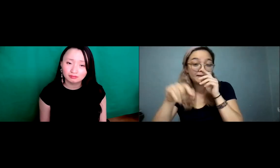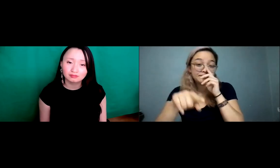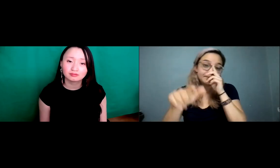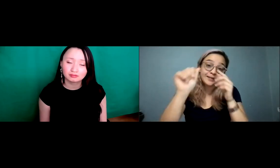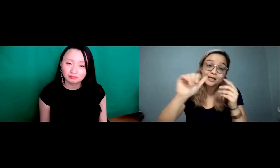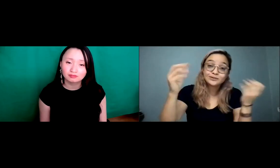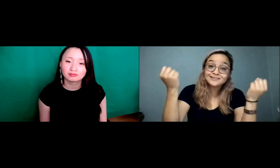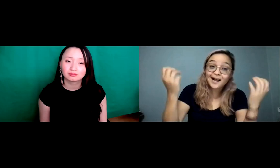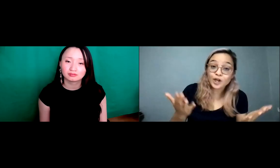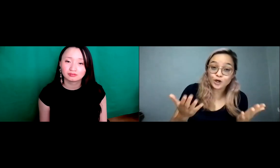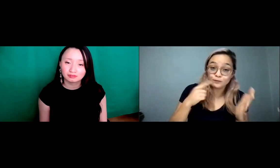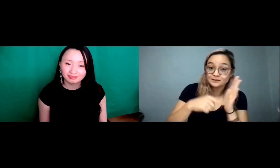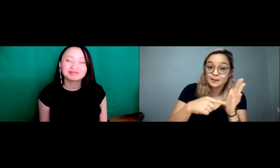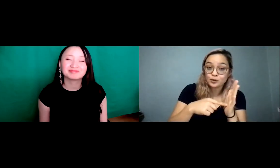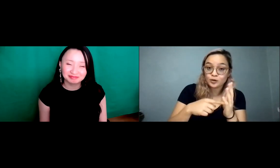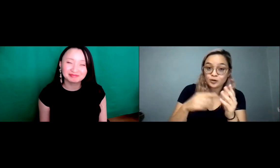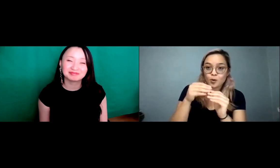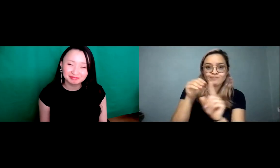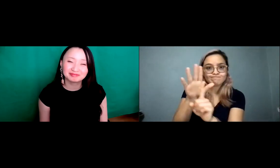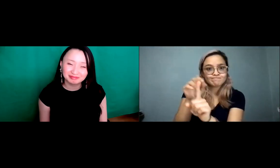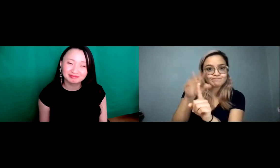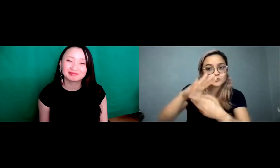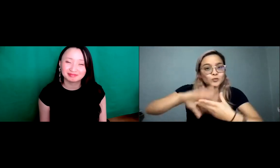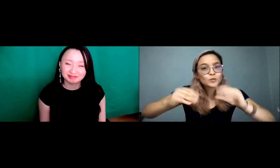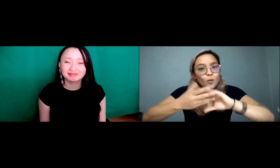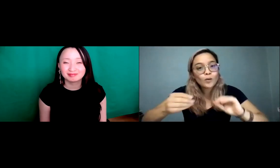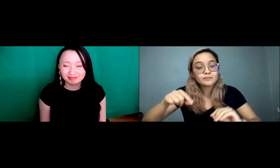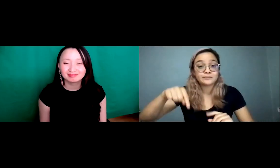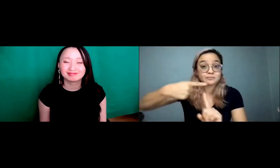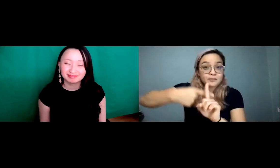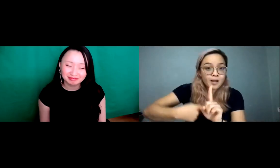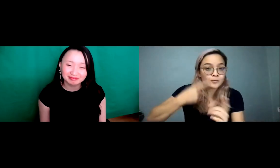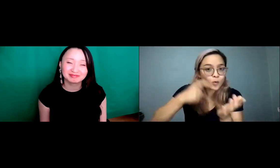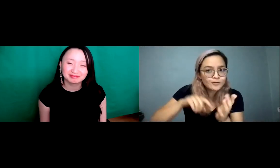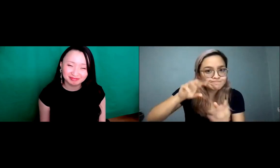there. And, you know, now we have Asian signers for example we need to have more exposure